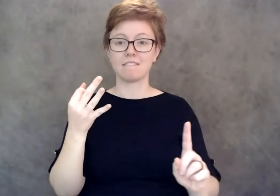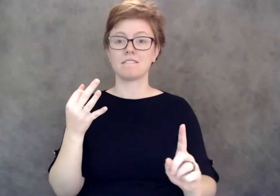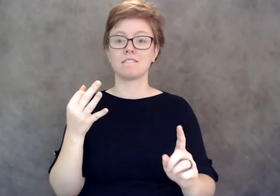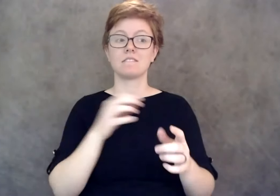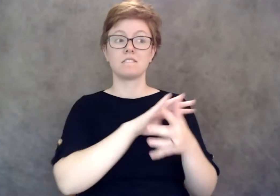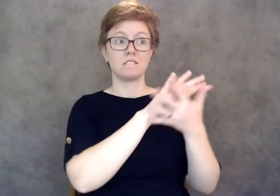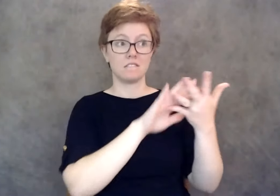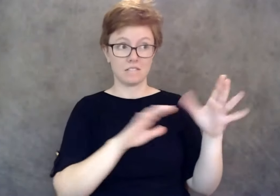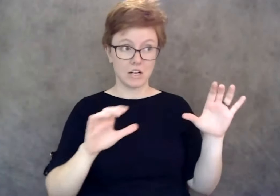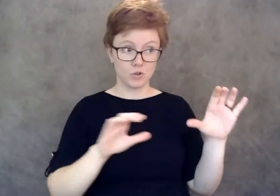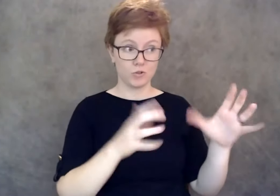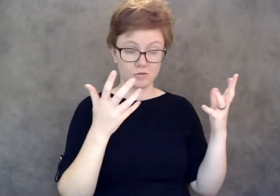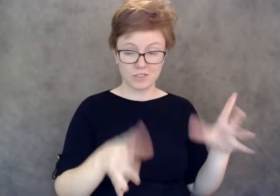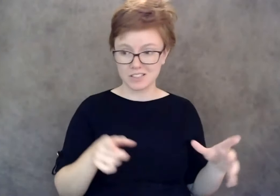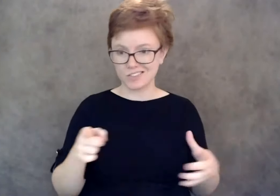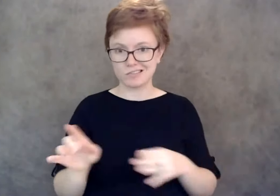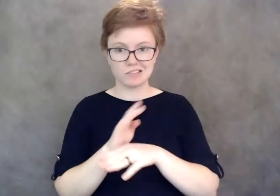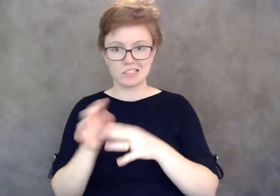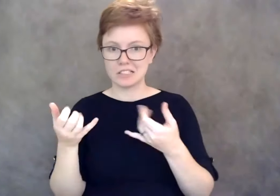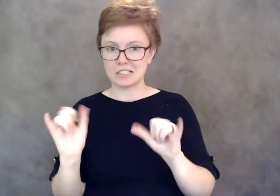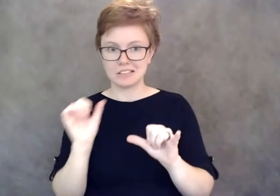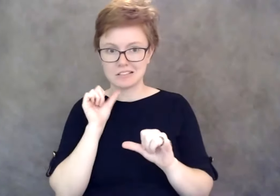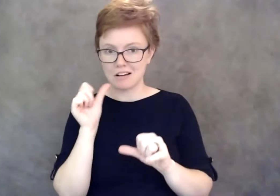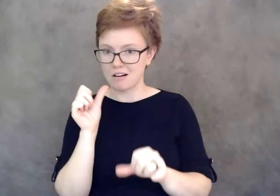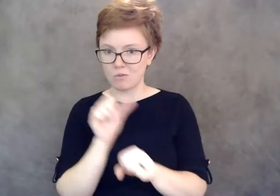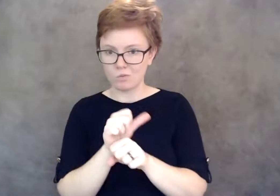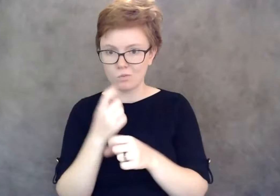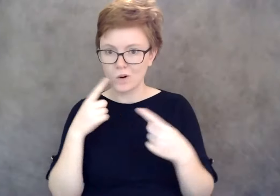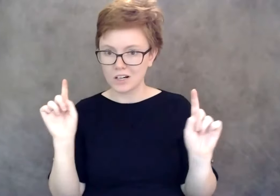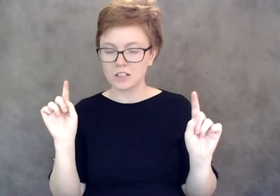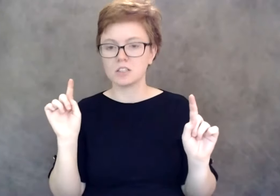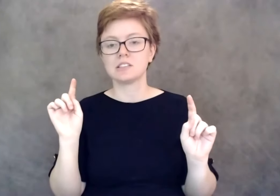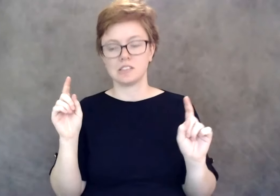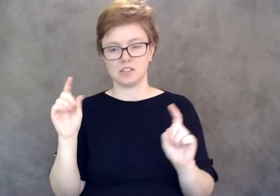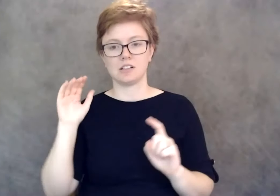then escalating it to BOLI, Northwest ADA Center, our office or the Office of Civil Rights